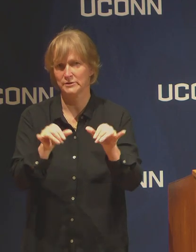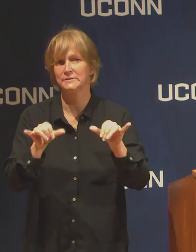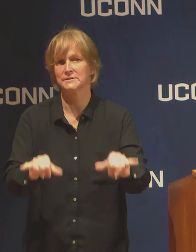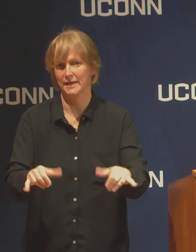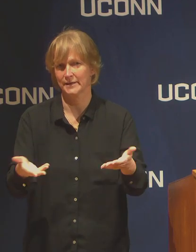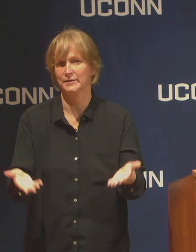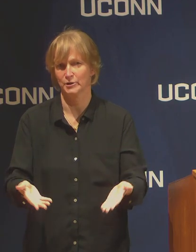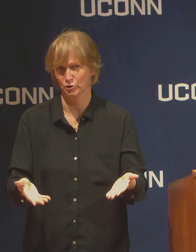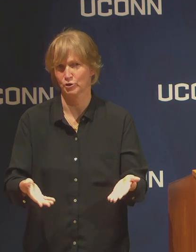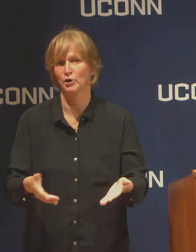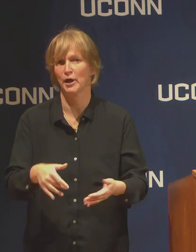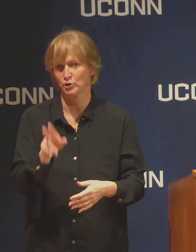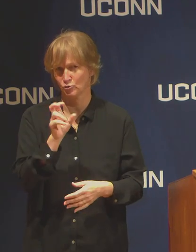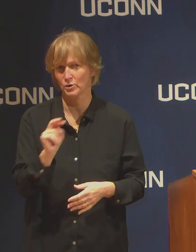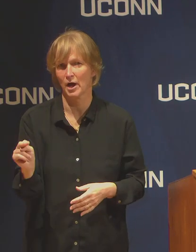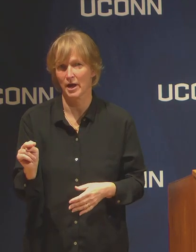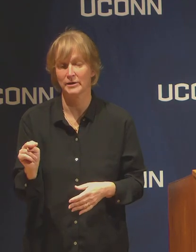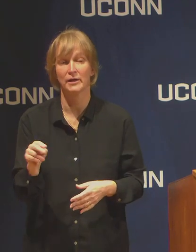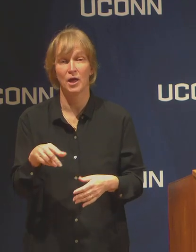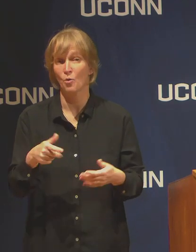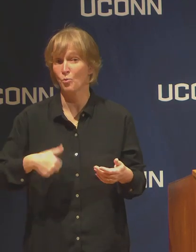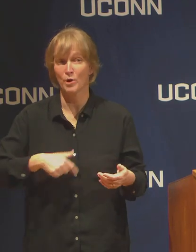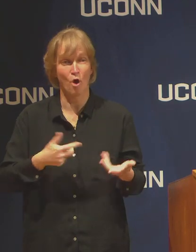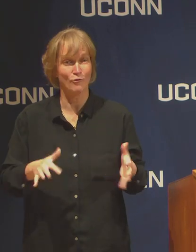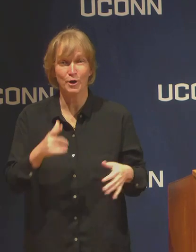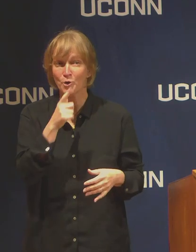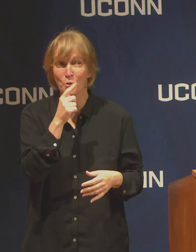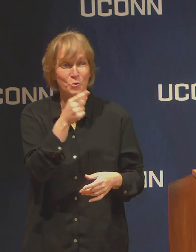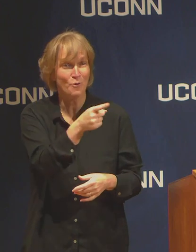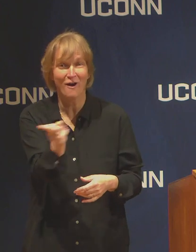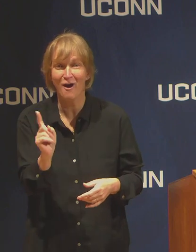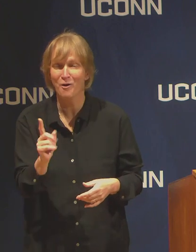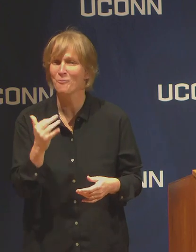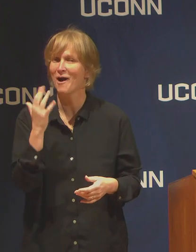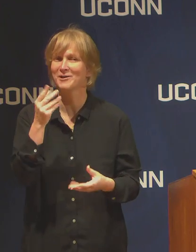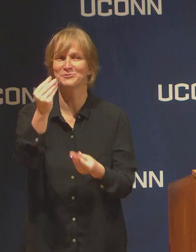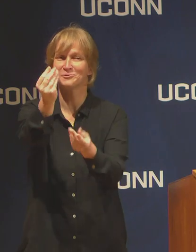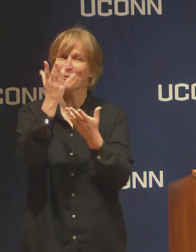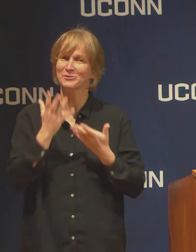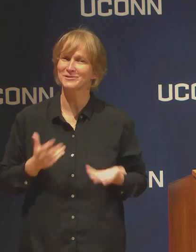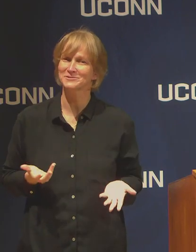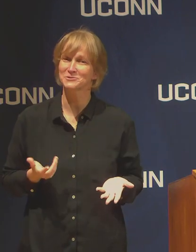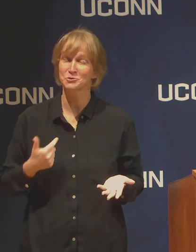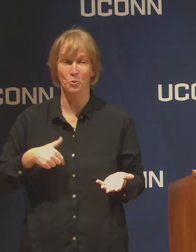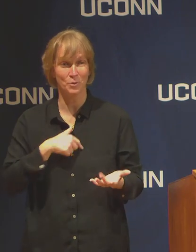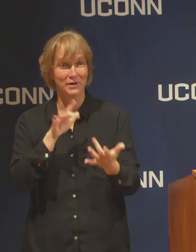We know who you are because you told us. When we reached out and said, do you want to stay on campus during